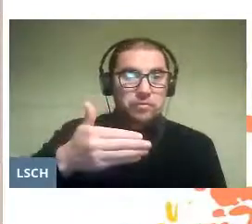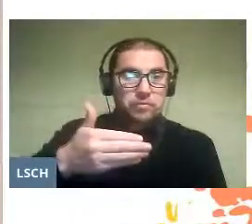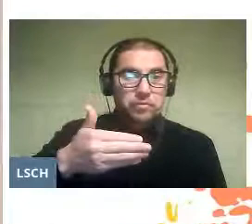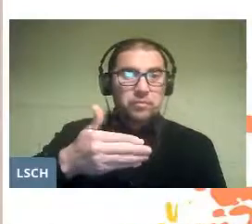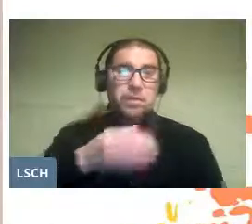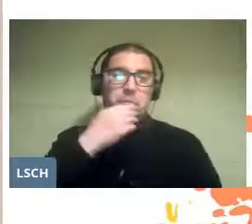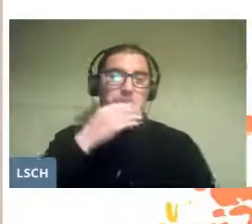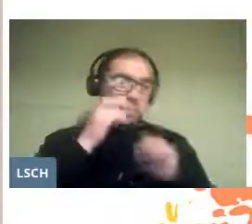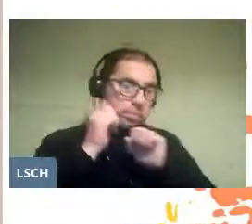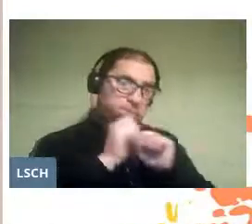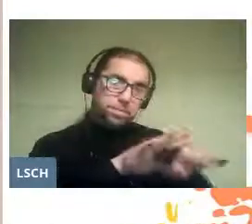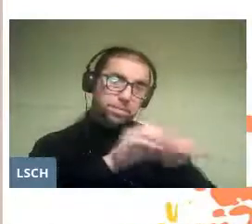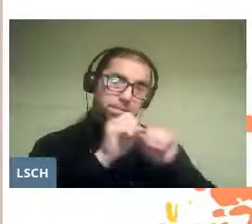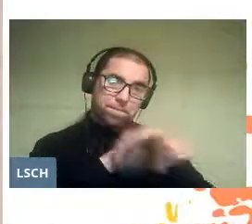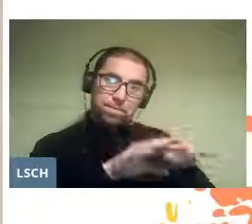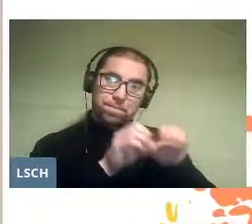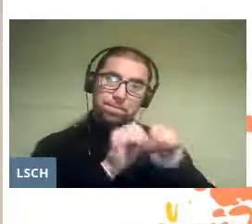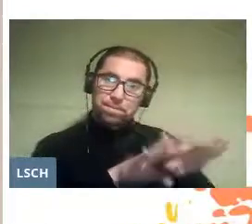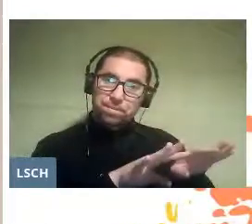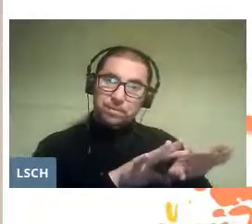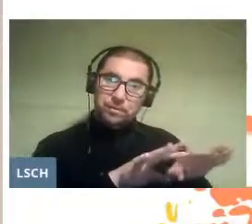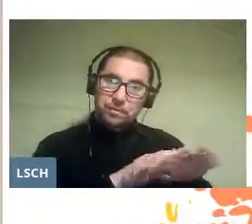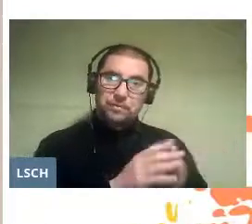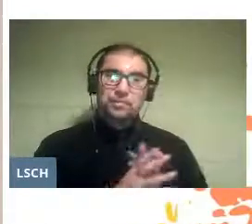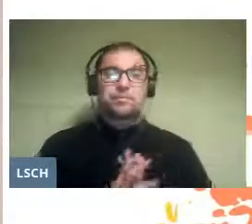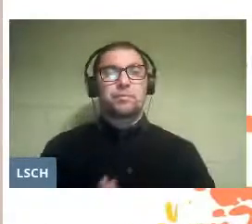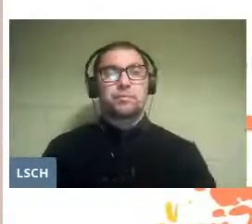of the accumulated knowledge to the youngest.